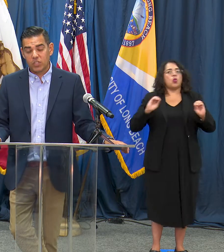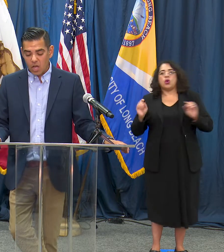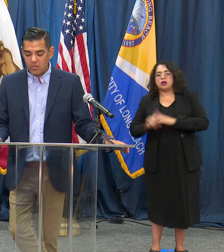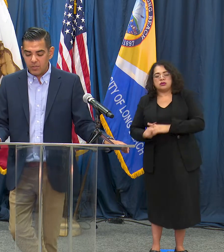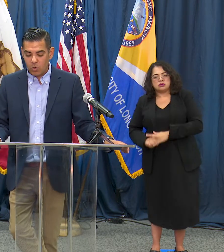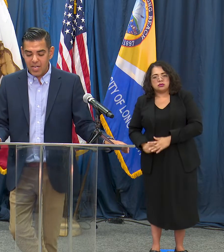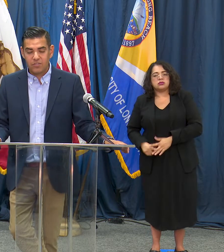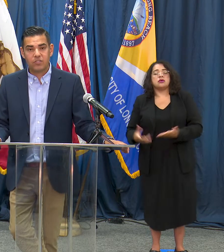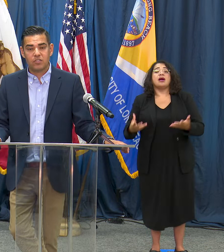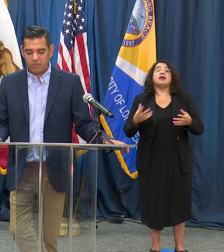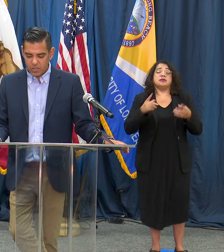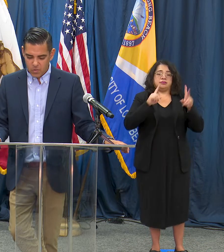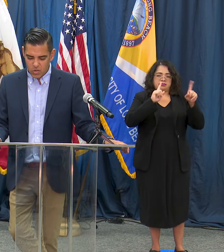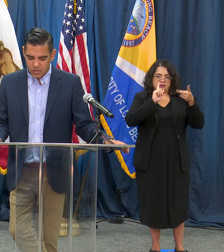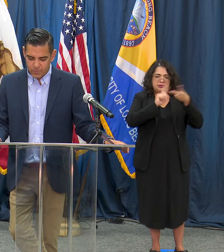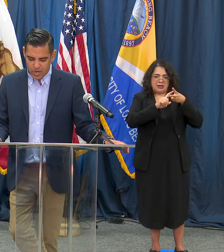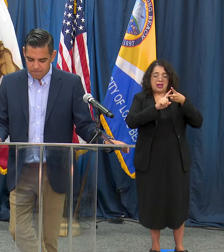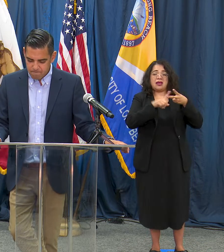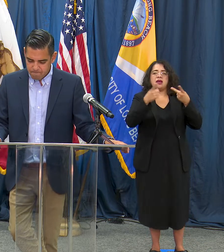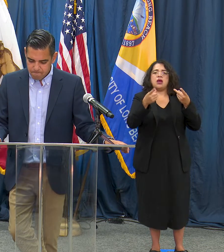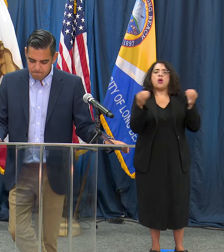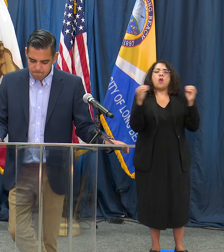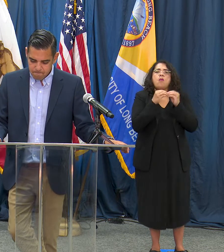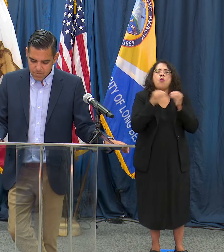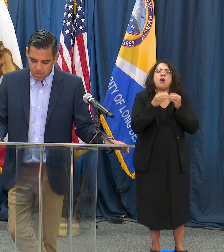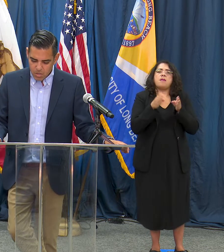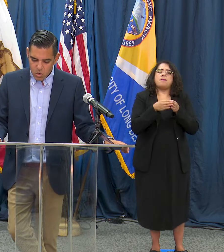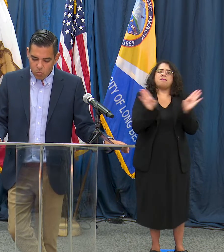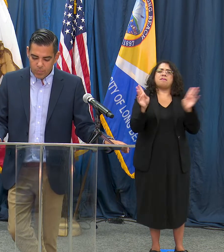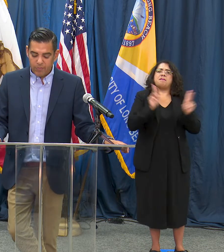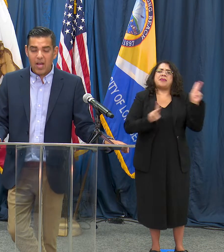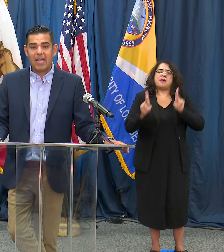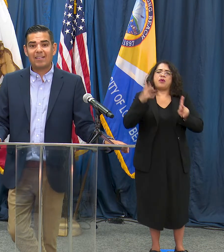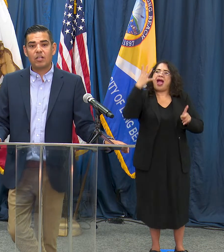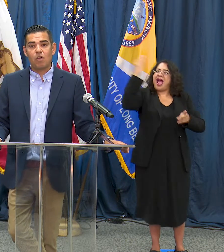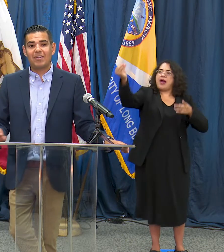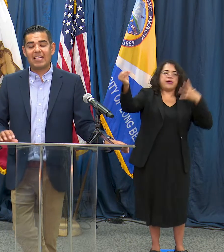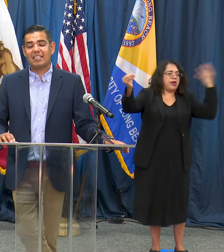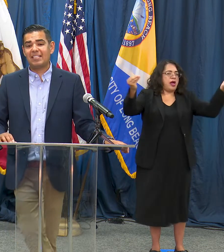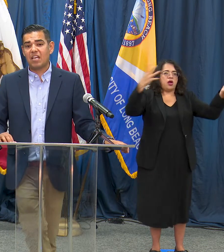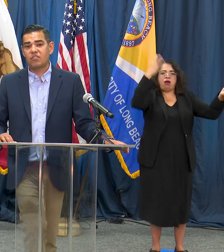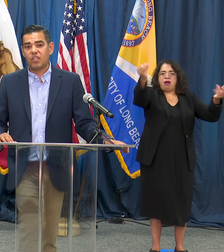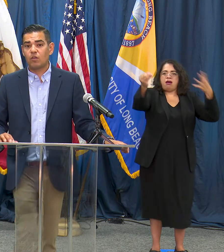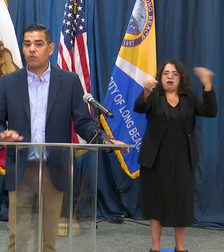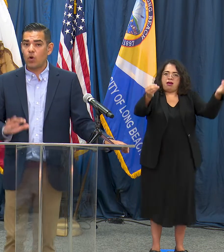is causing more instances of community spread. We provide COVID-19 testing for